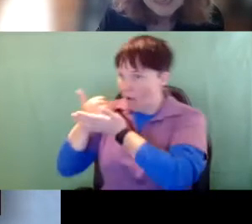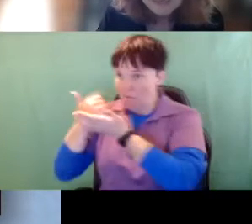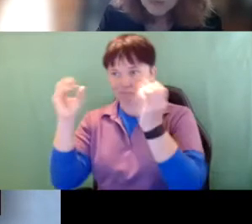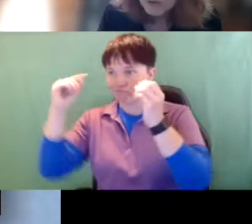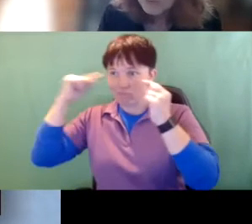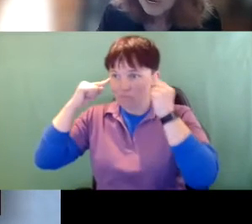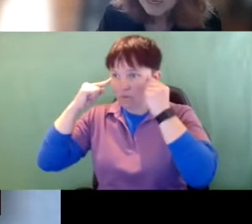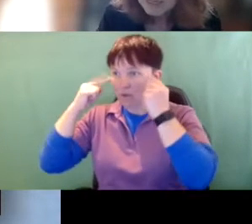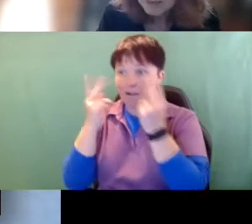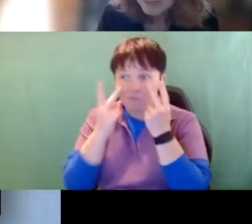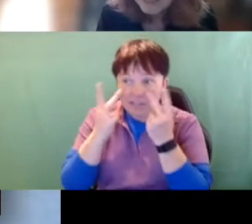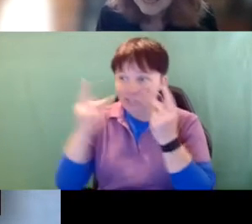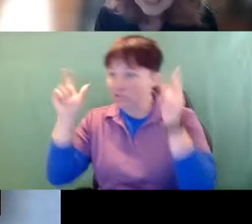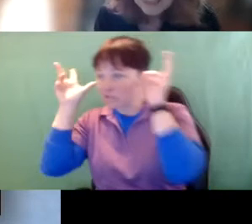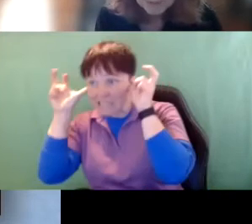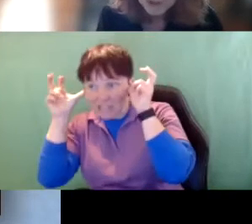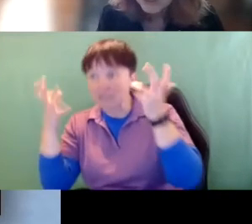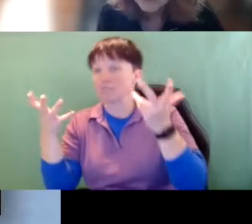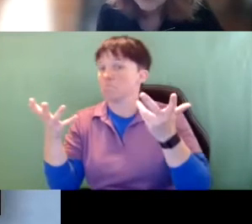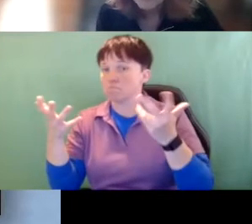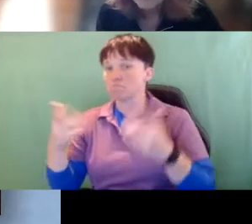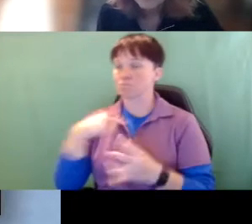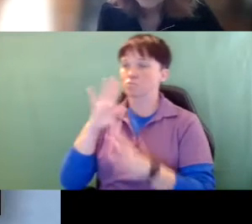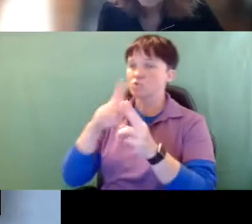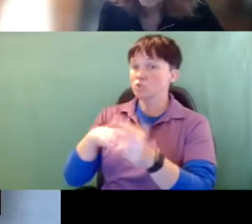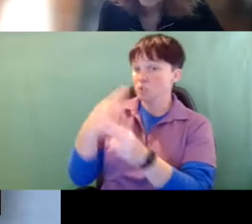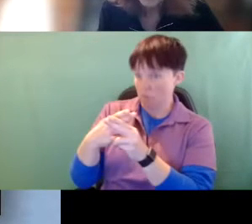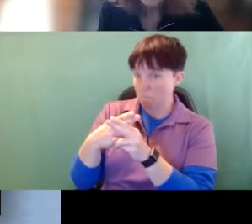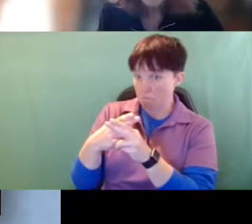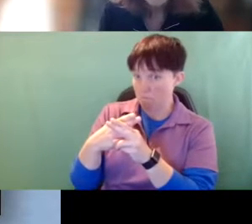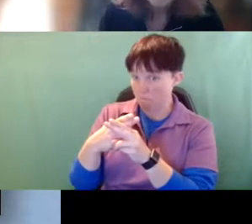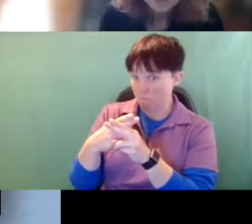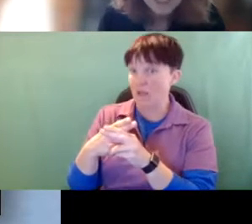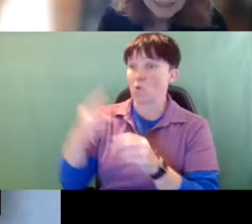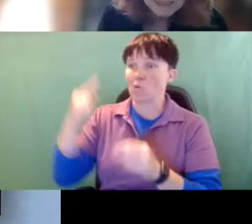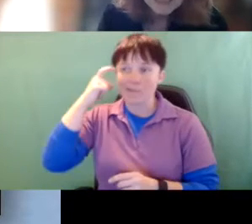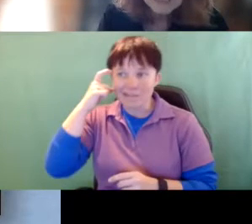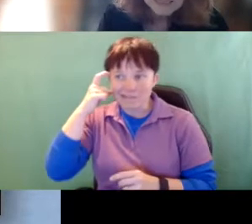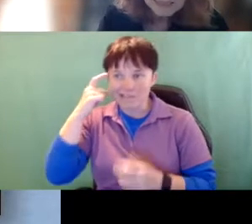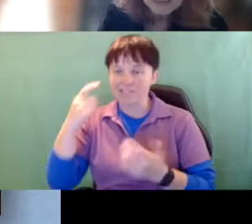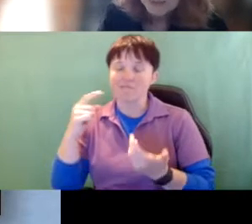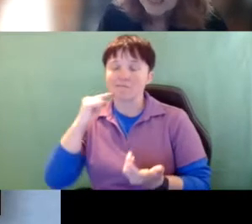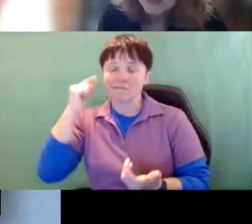what we're talking about in the purest sense of the word with deafblindness it's a disability